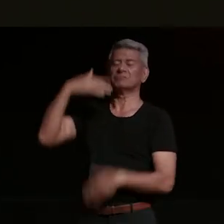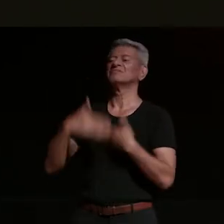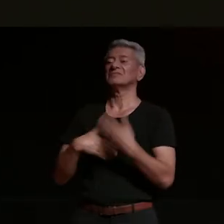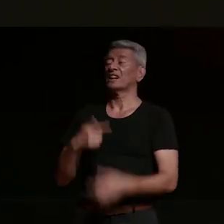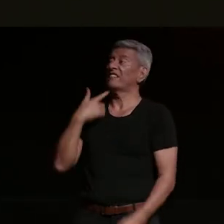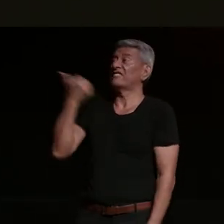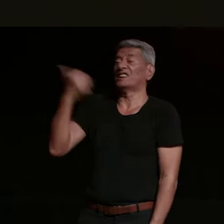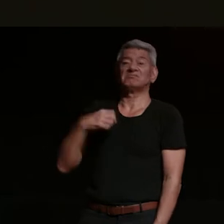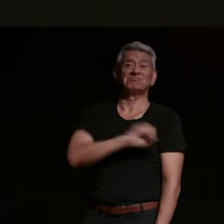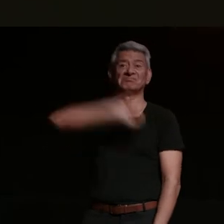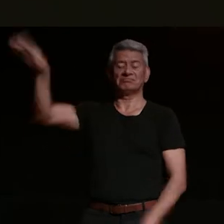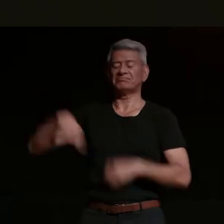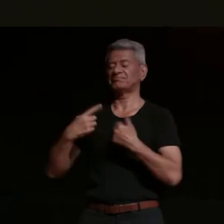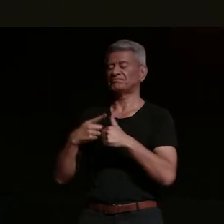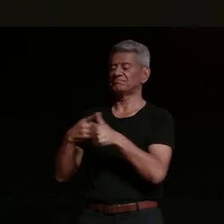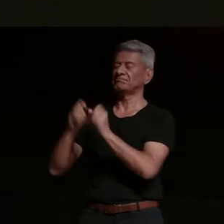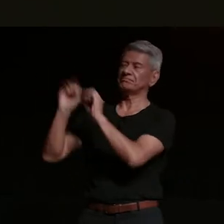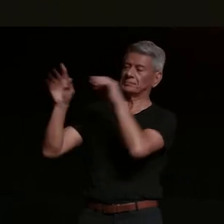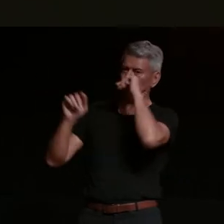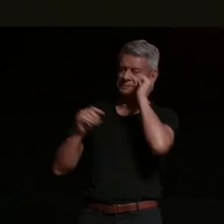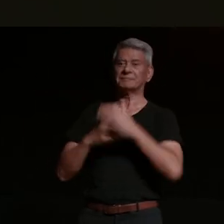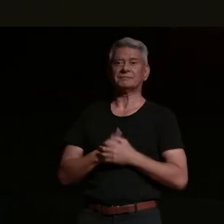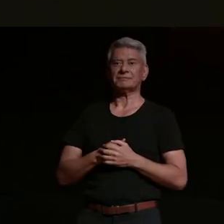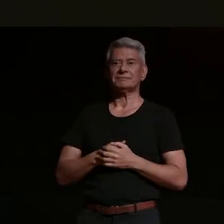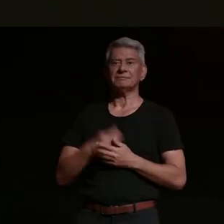right send a message back going oh yeah who you know lots of detail and i came back and i said